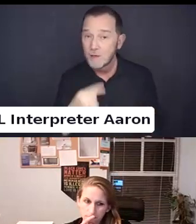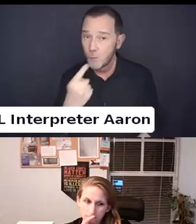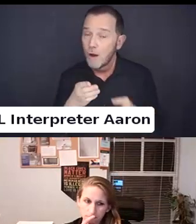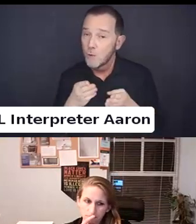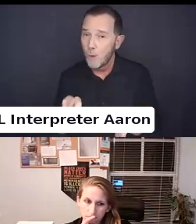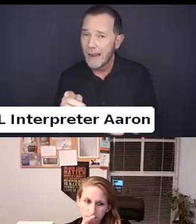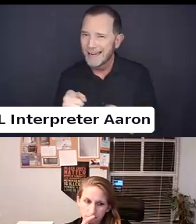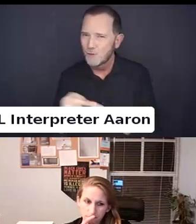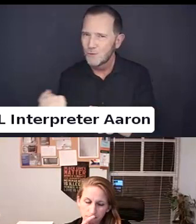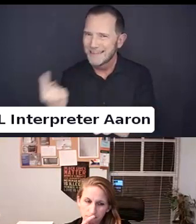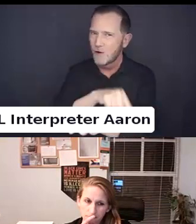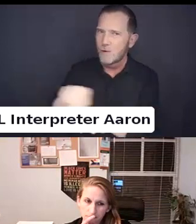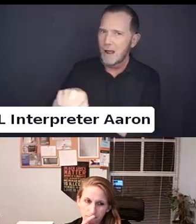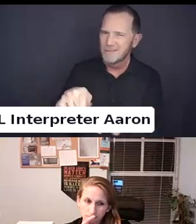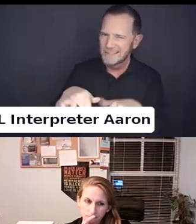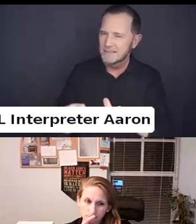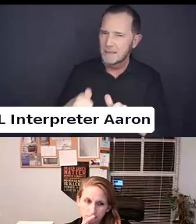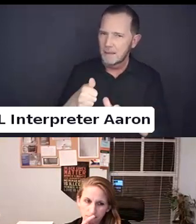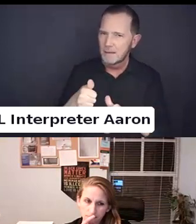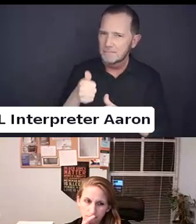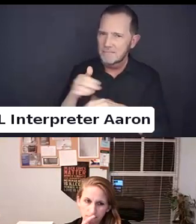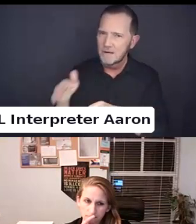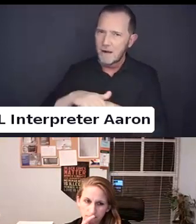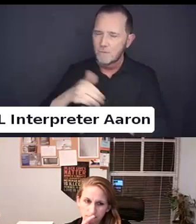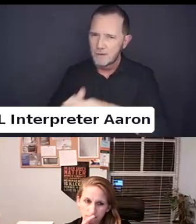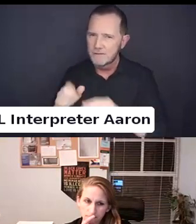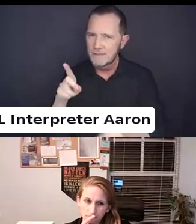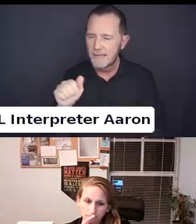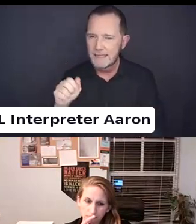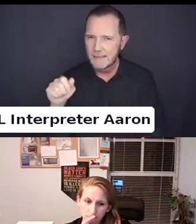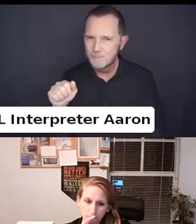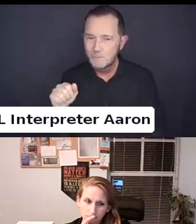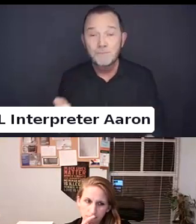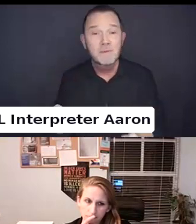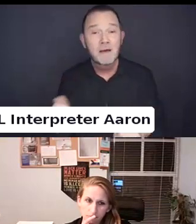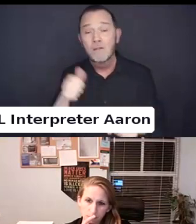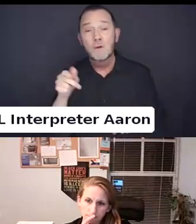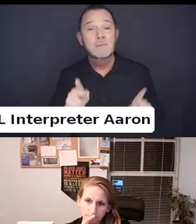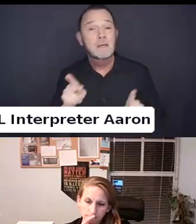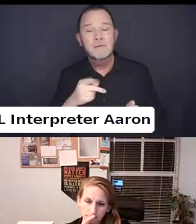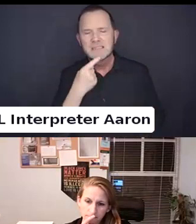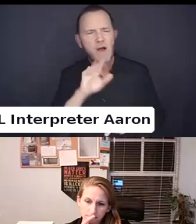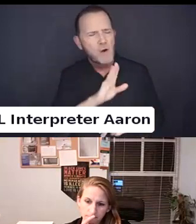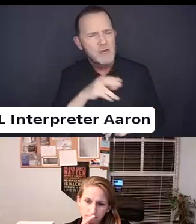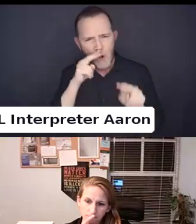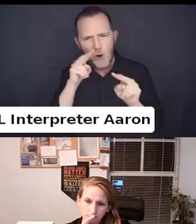Another way that people talked about was a constitutional law theory. At this exclusion.